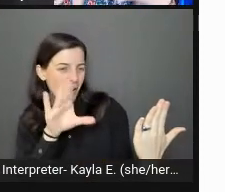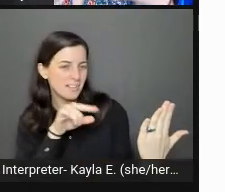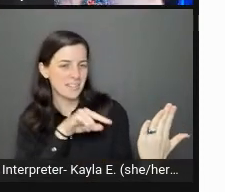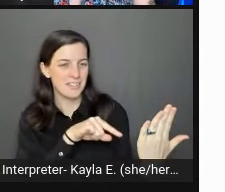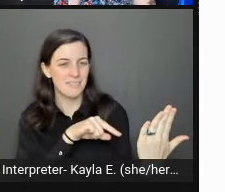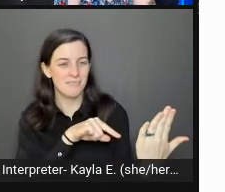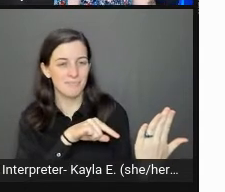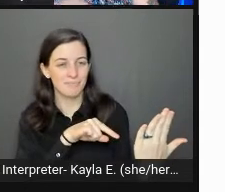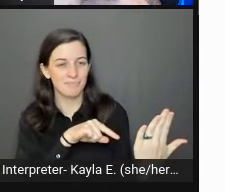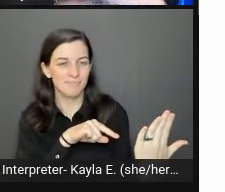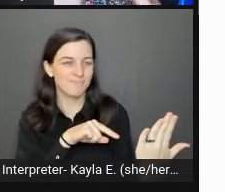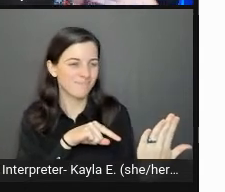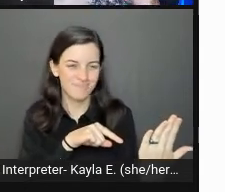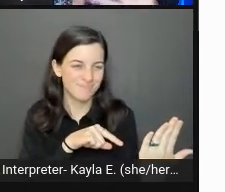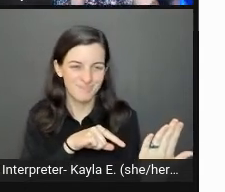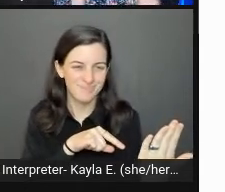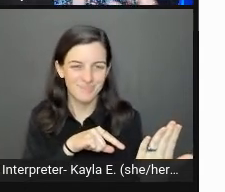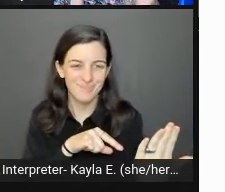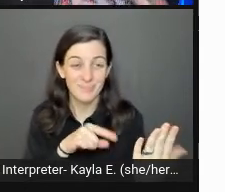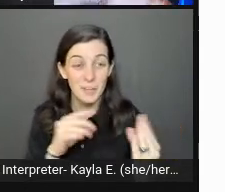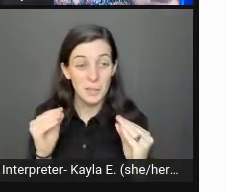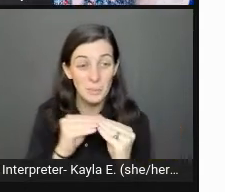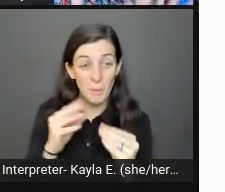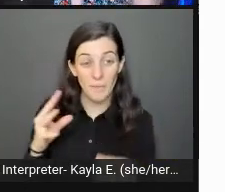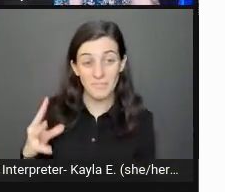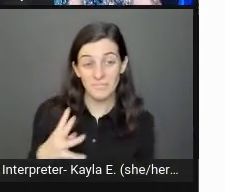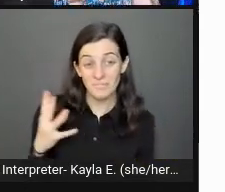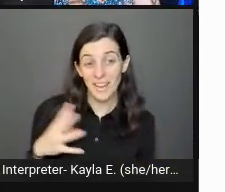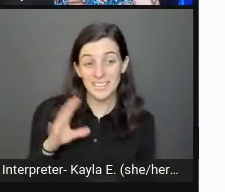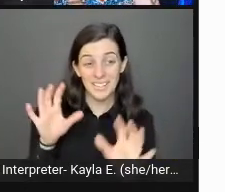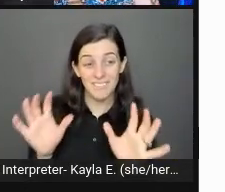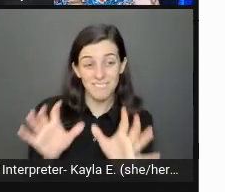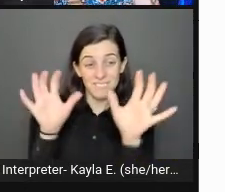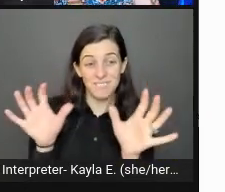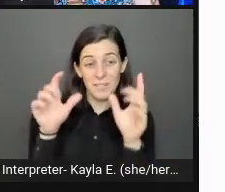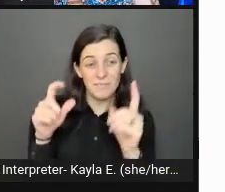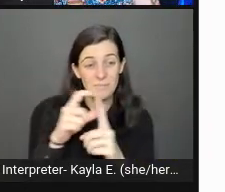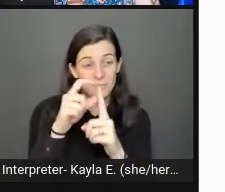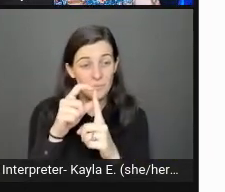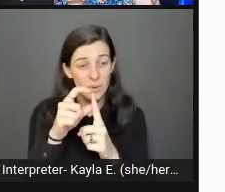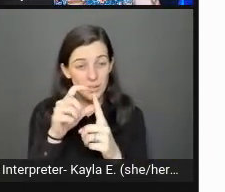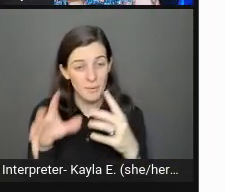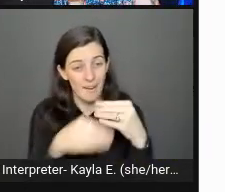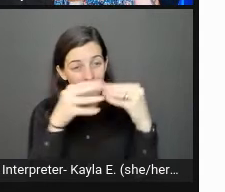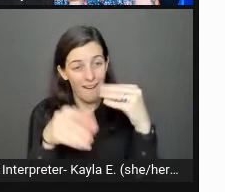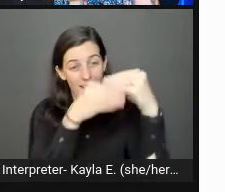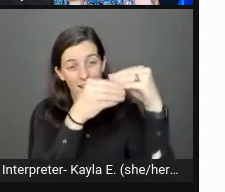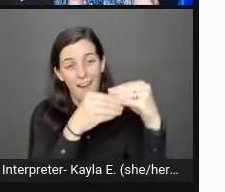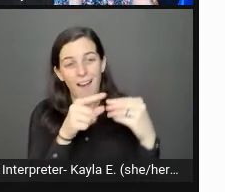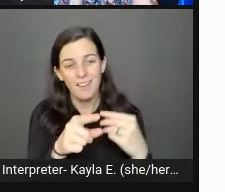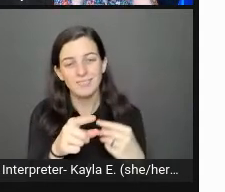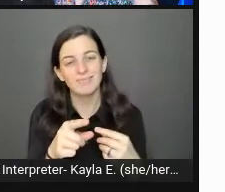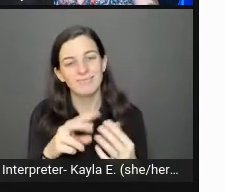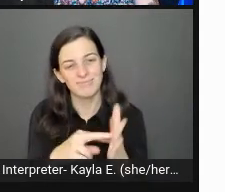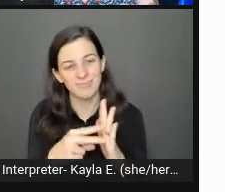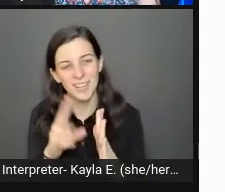Chances are though, the fancier and the fluffier you try to make your content, you're going to lose folks.